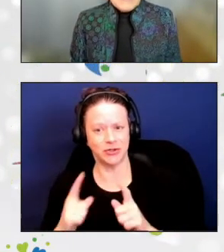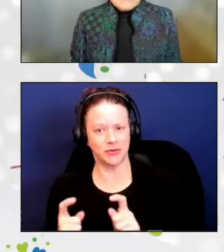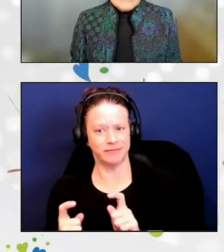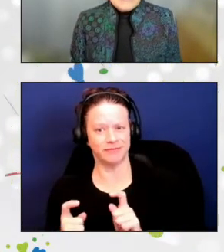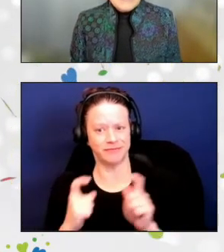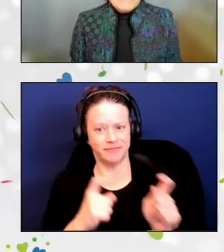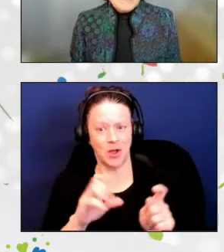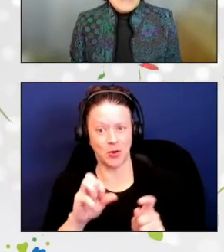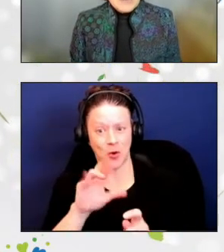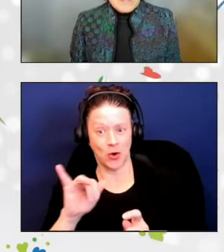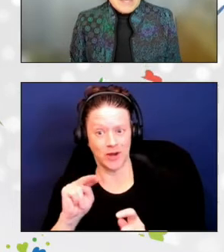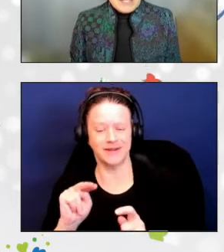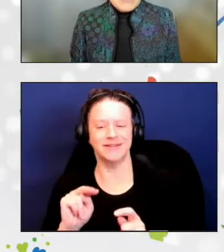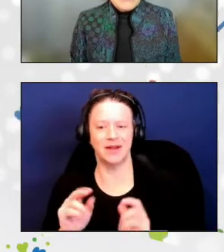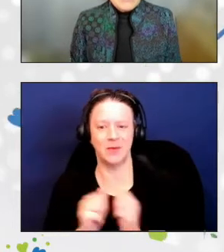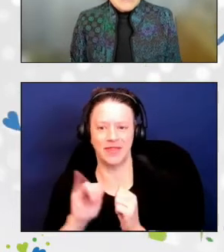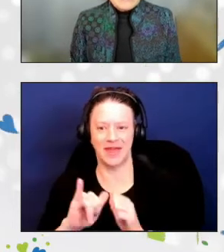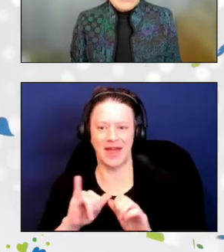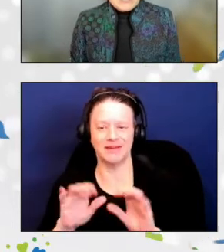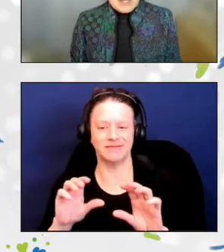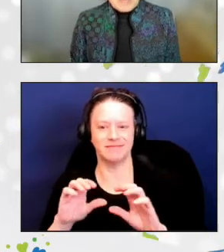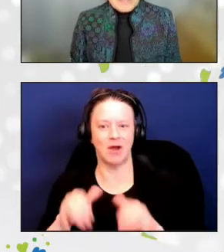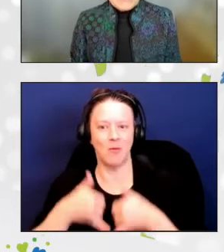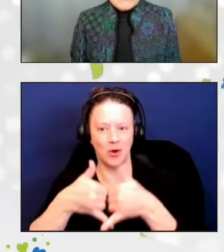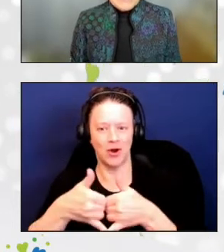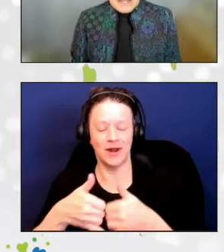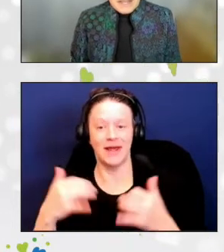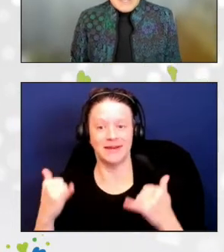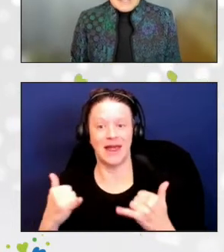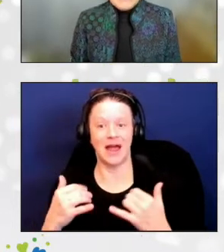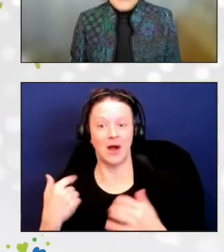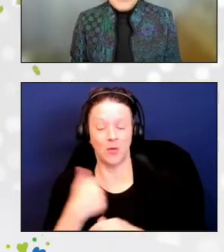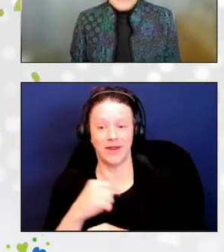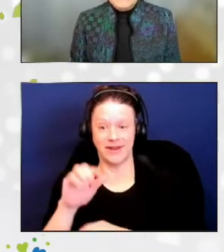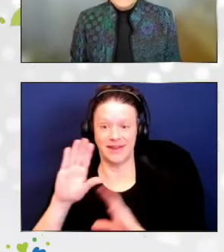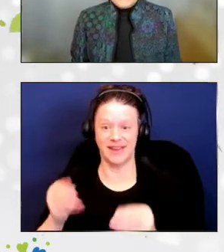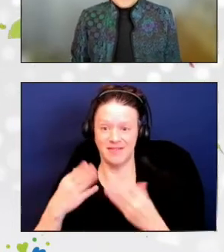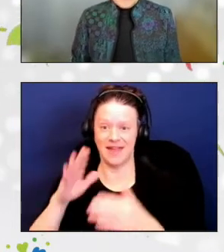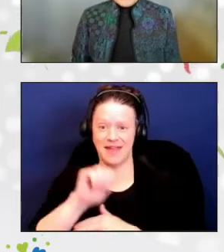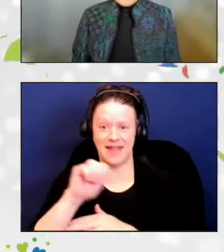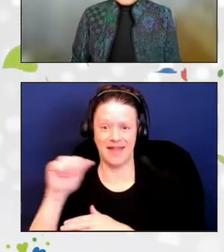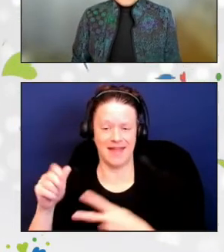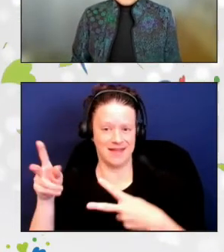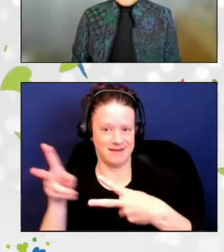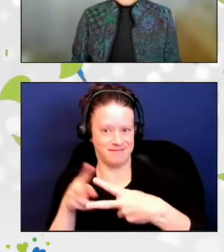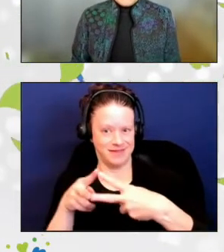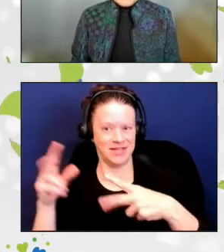Now, let's give our Area Agency on Aging Champions, Nikki and Corin, a round of applause.